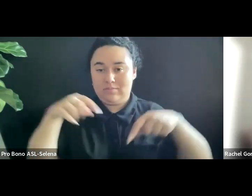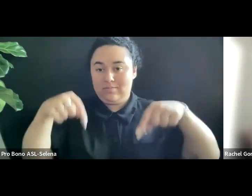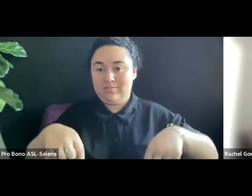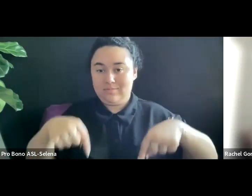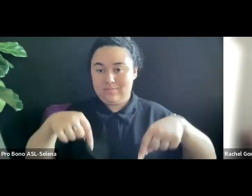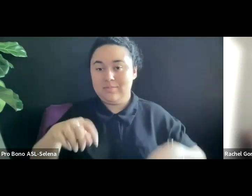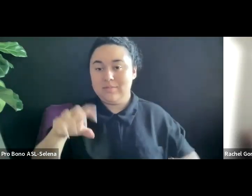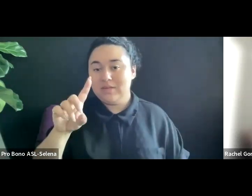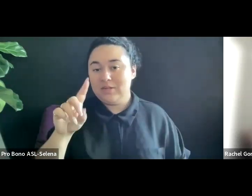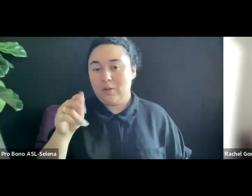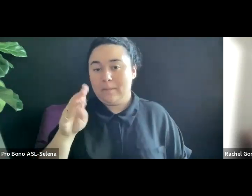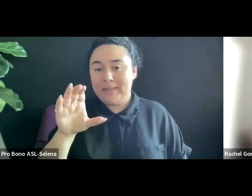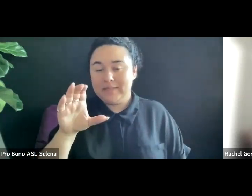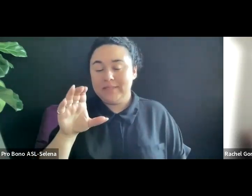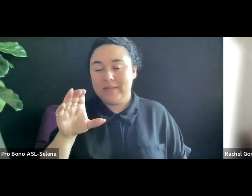TO OTHER TV LICENSES.